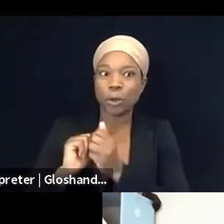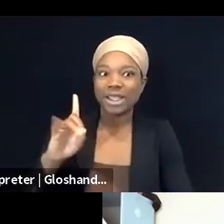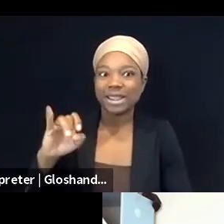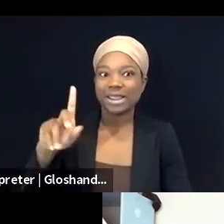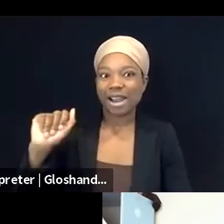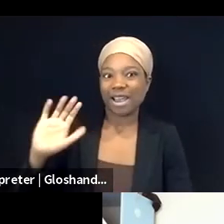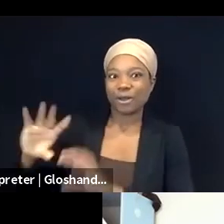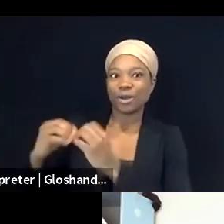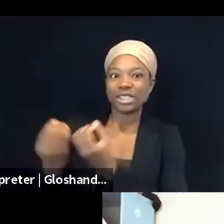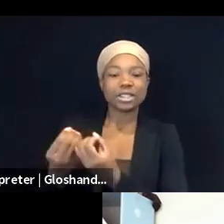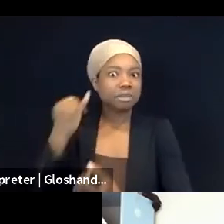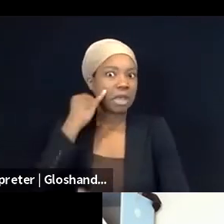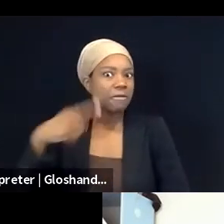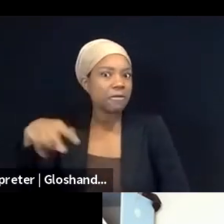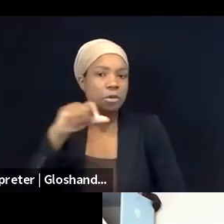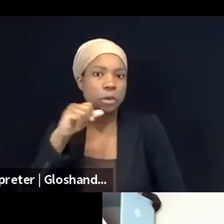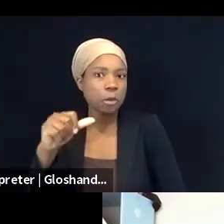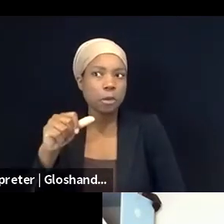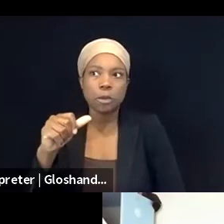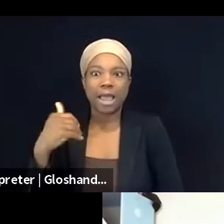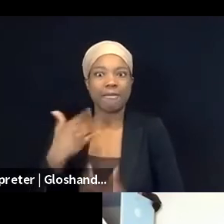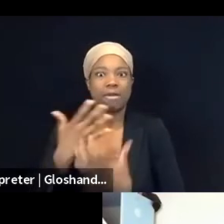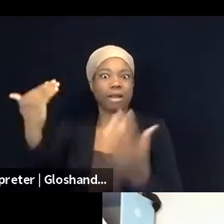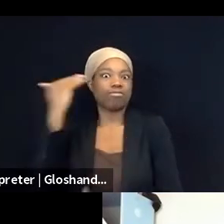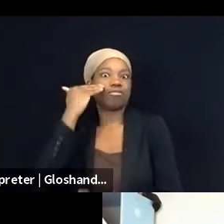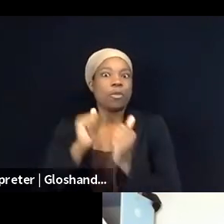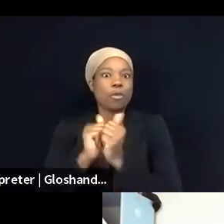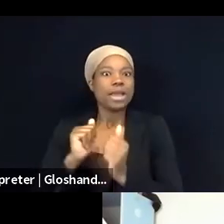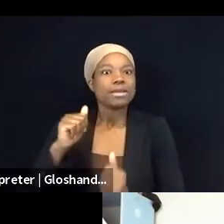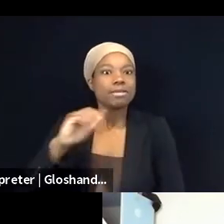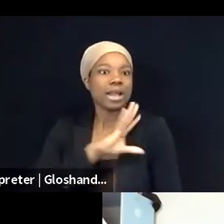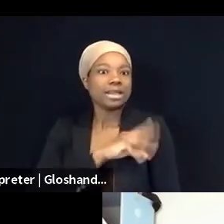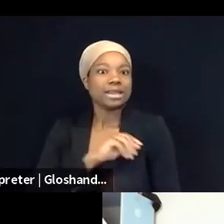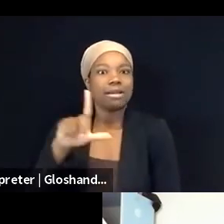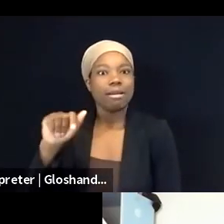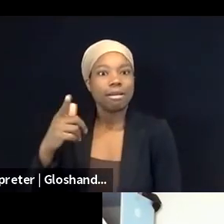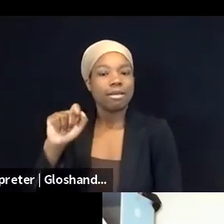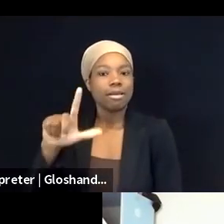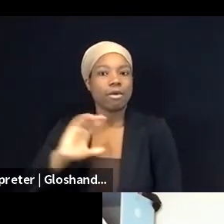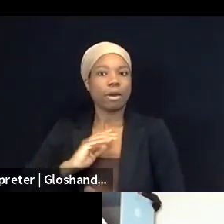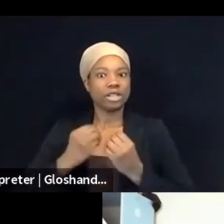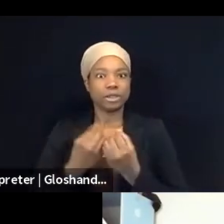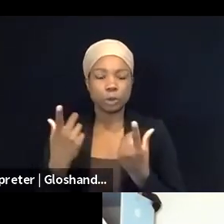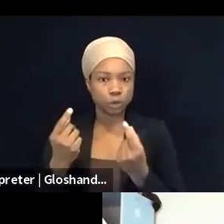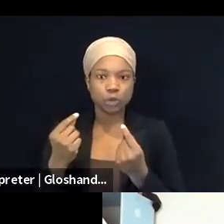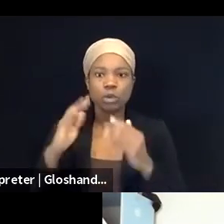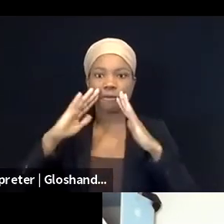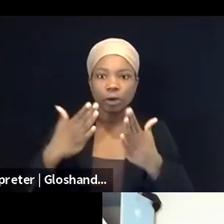we are basically legal defense for Palestine activists in the United States. We provide legal support for people